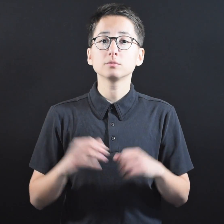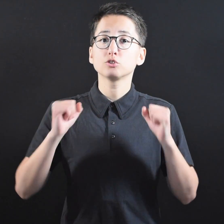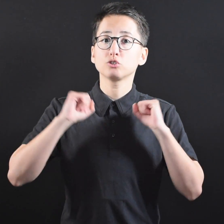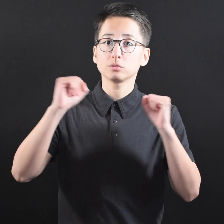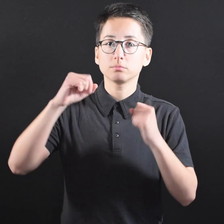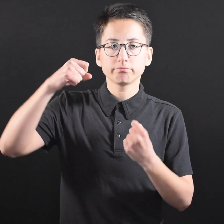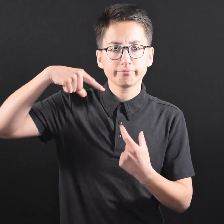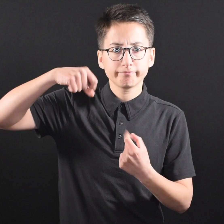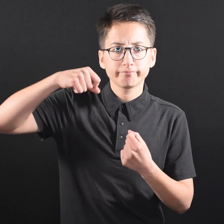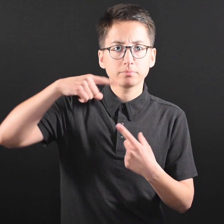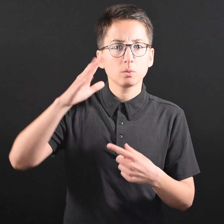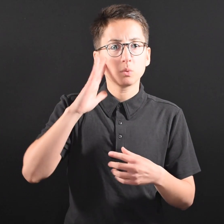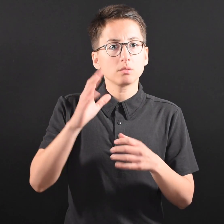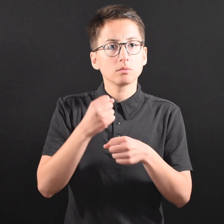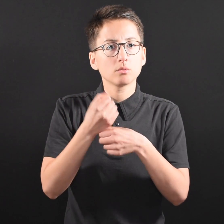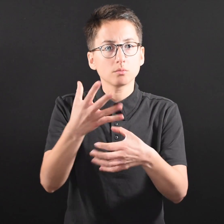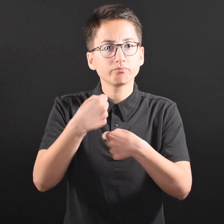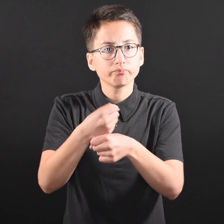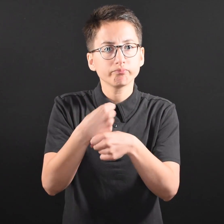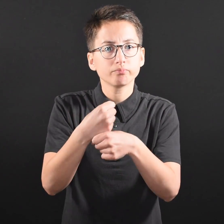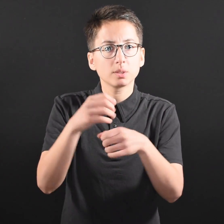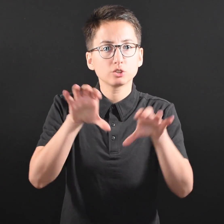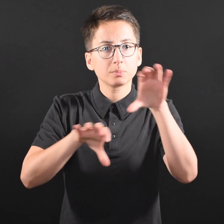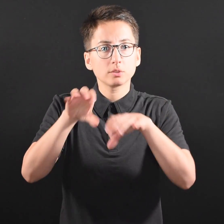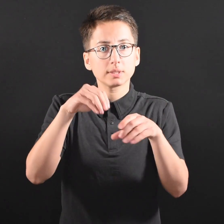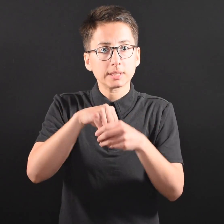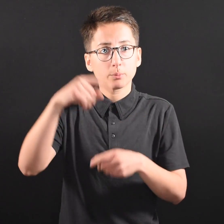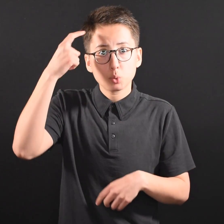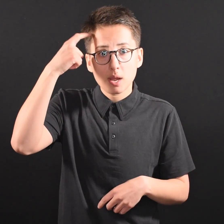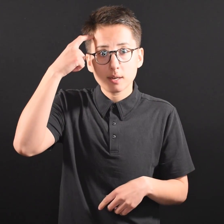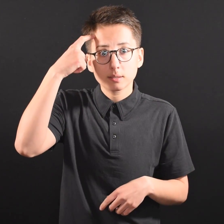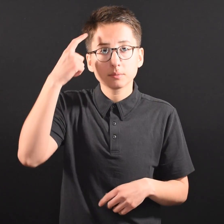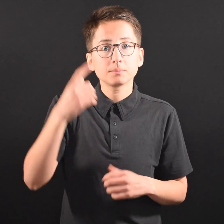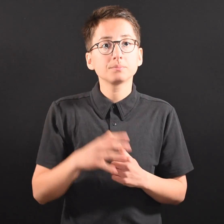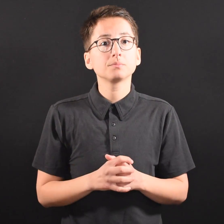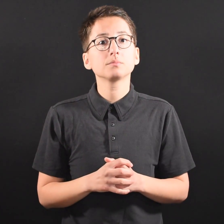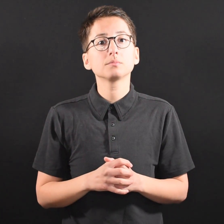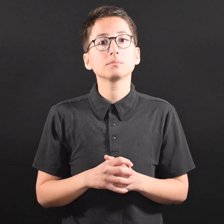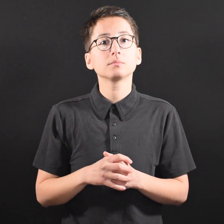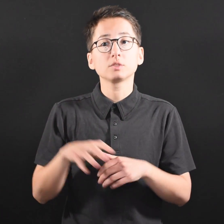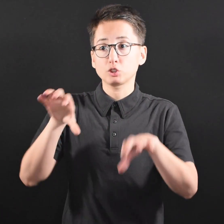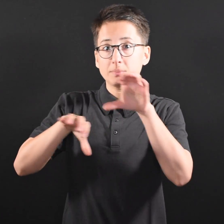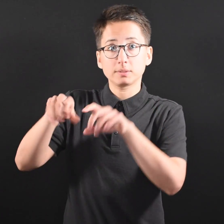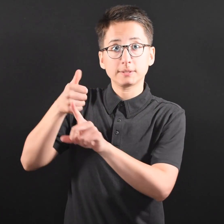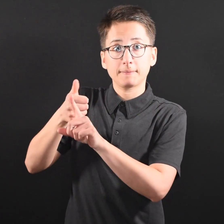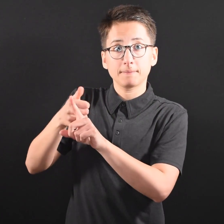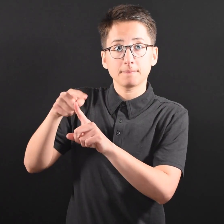Exercise stimulates the production of chemicals in the brain that are the body's natural painkillers